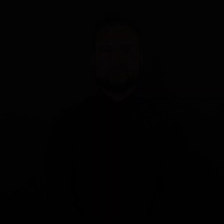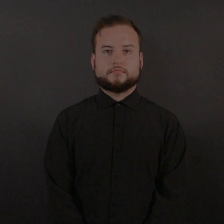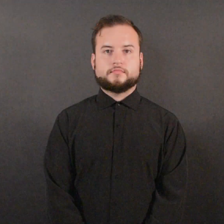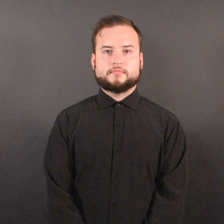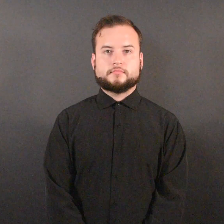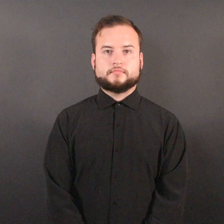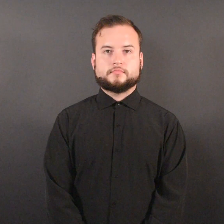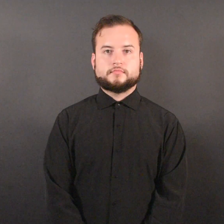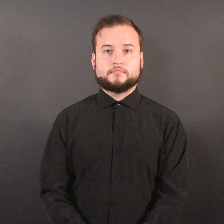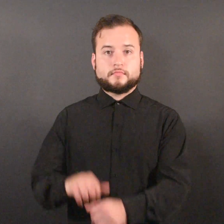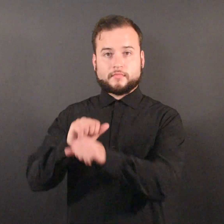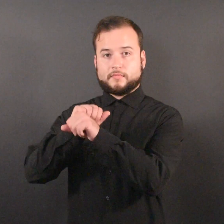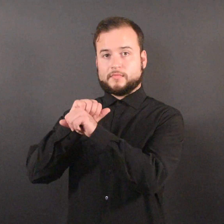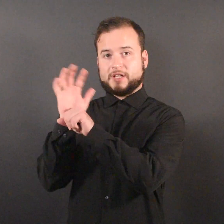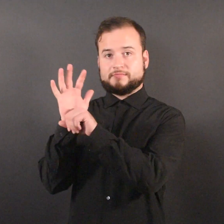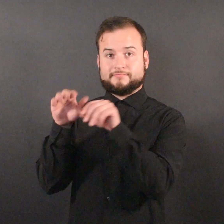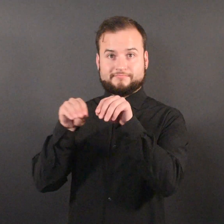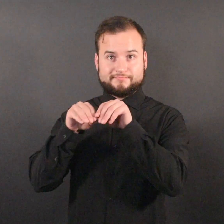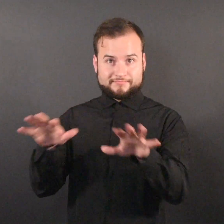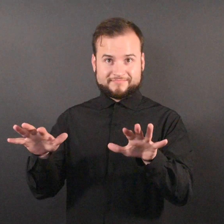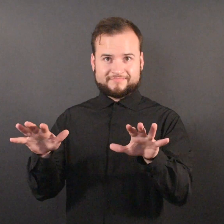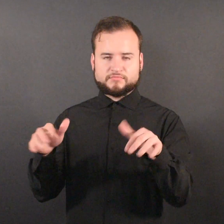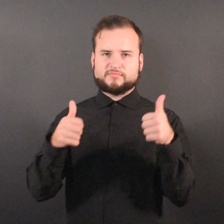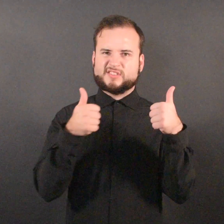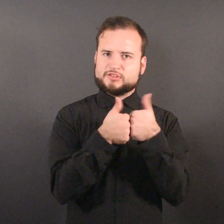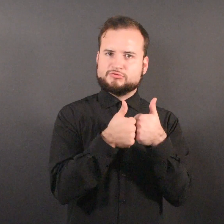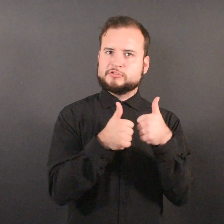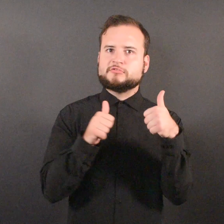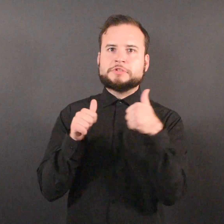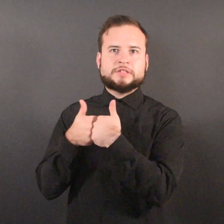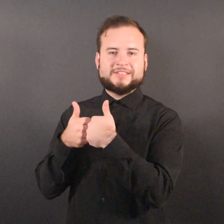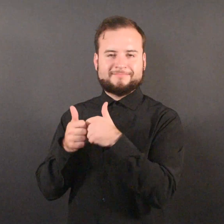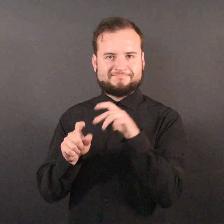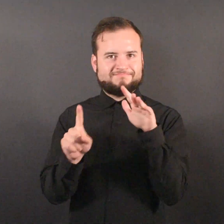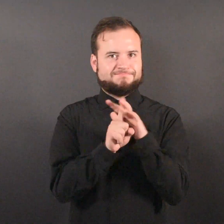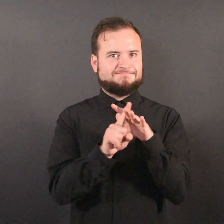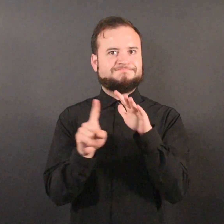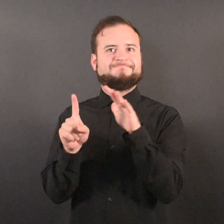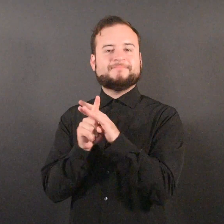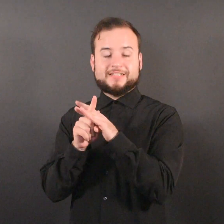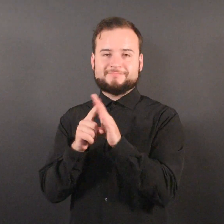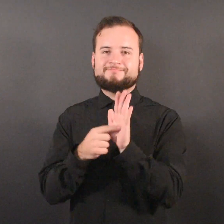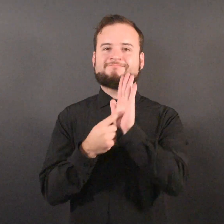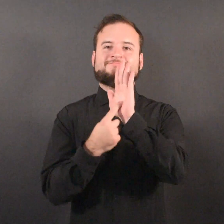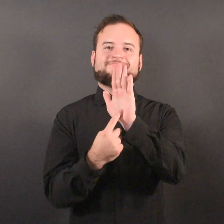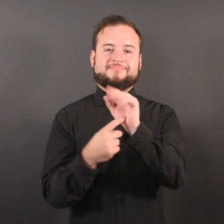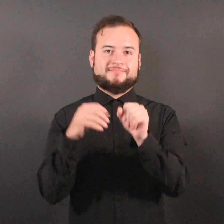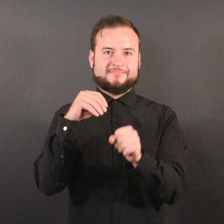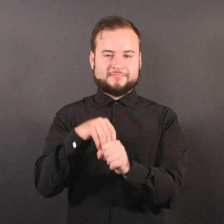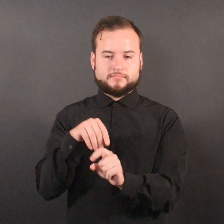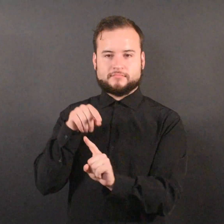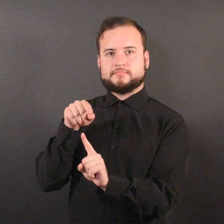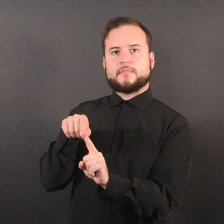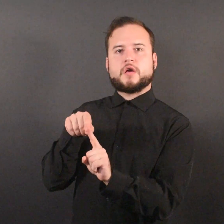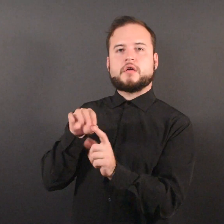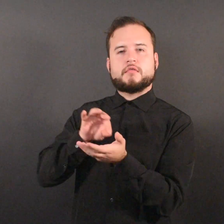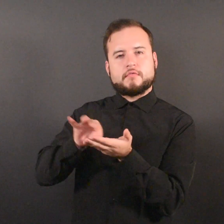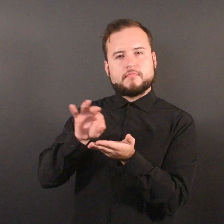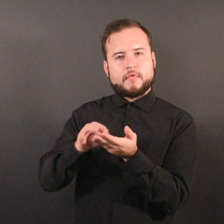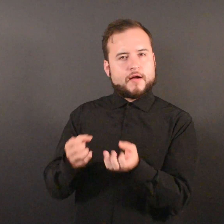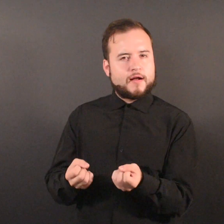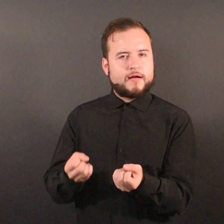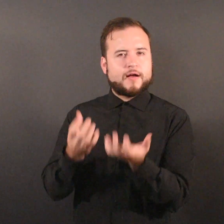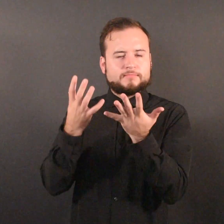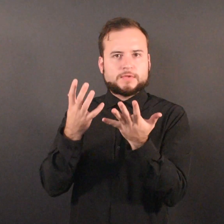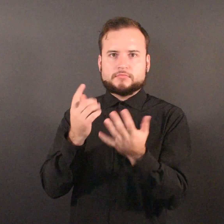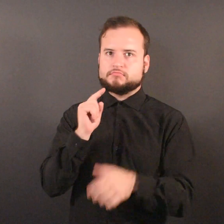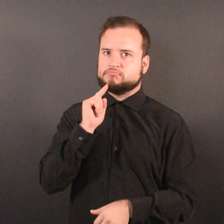Pandemic challenges reflected in number of adverse health events in 2021